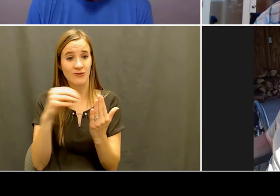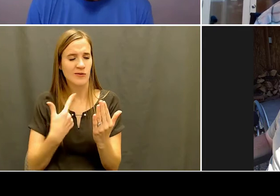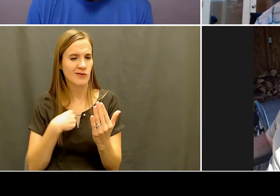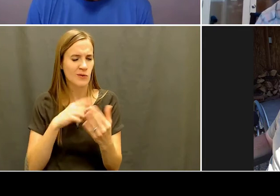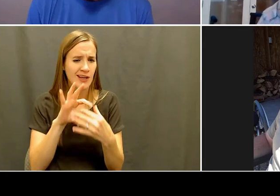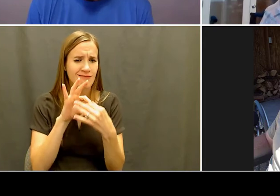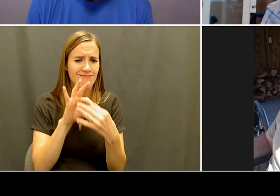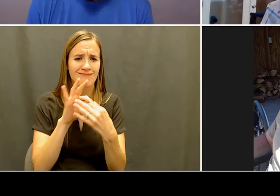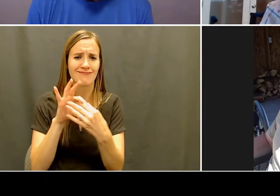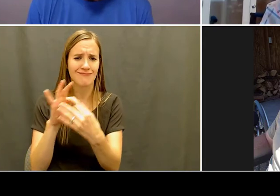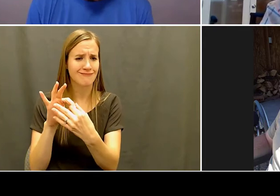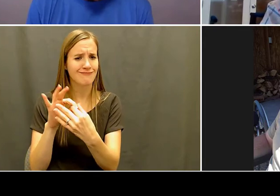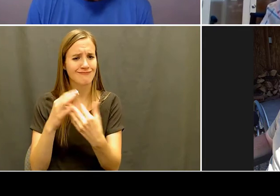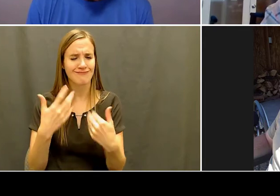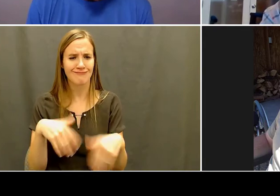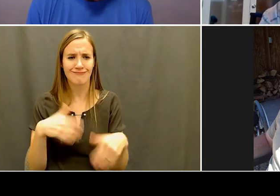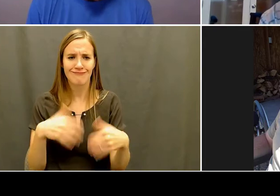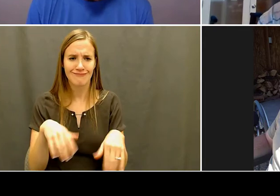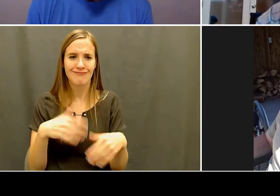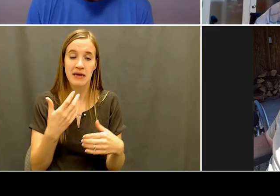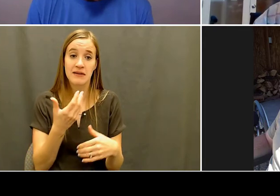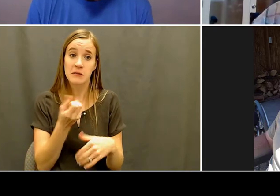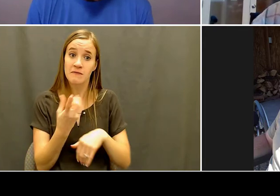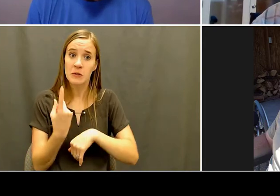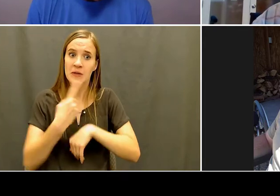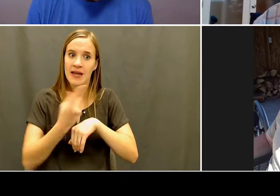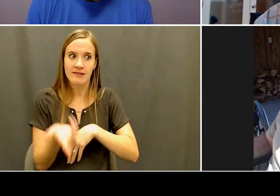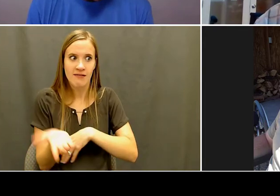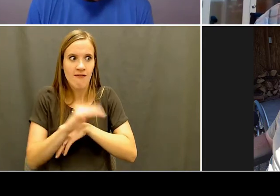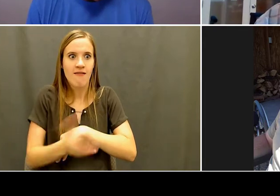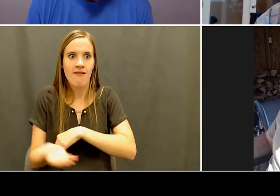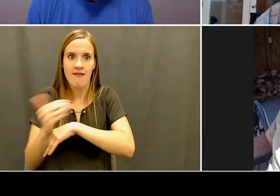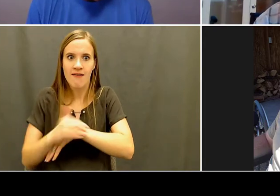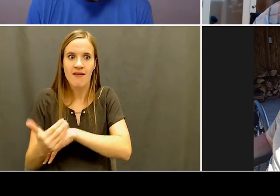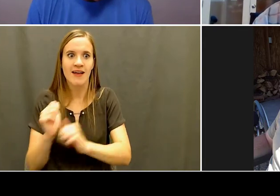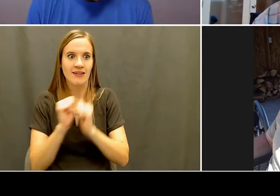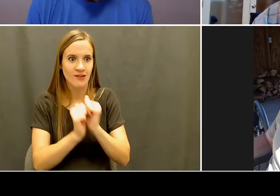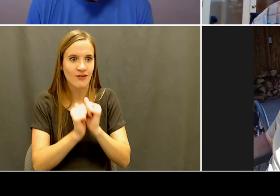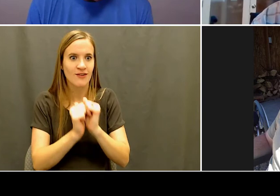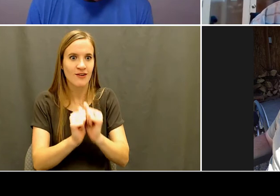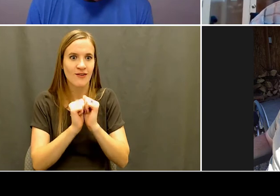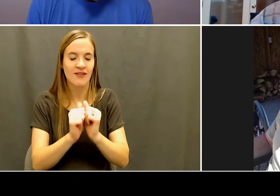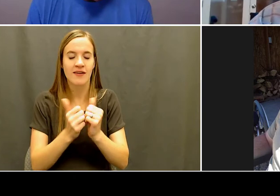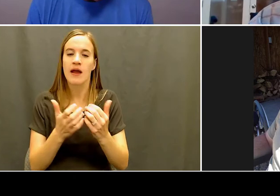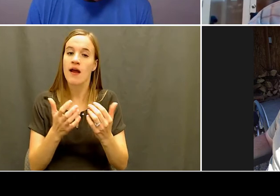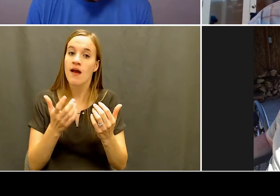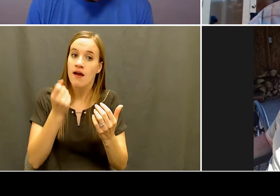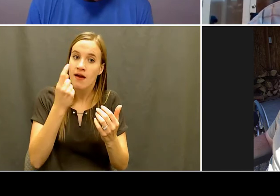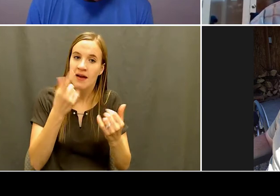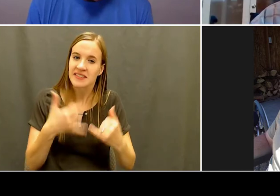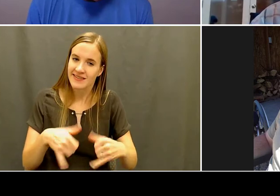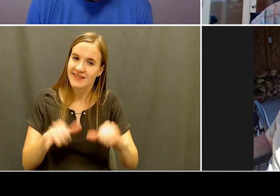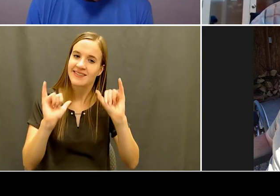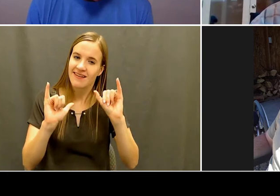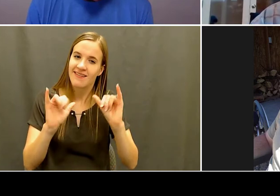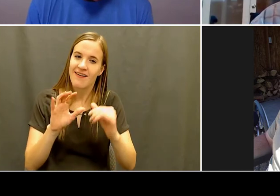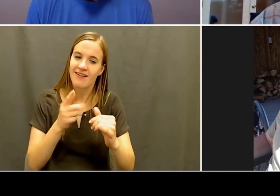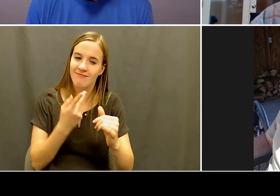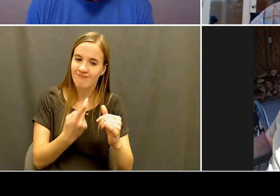I'm still friends to this day with some of the ones that, that are still around from that sports camp and, you